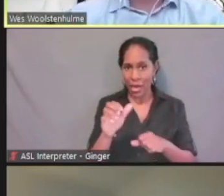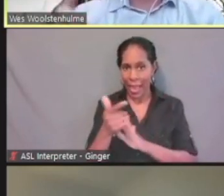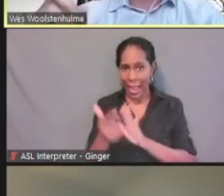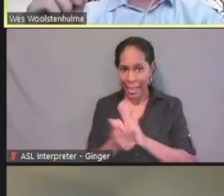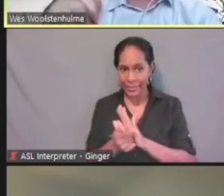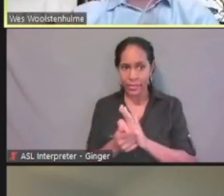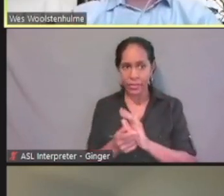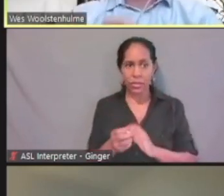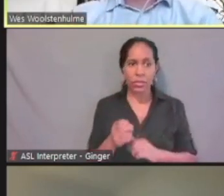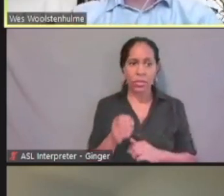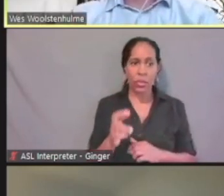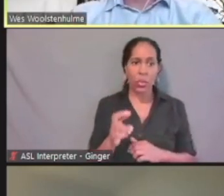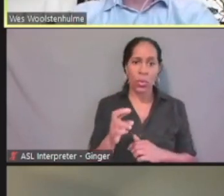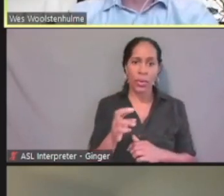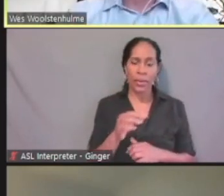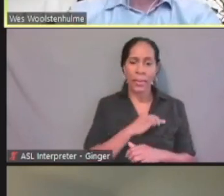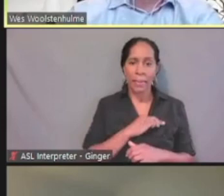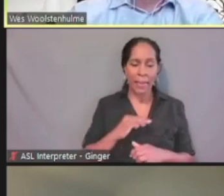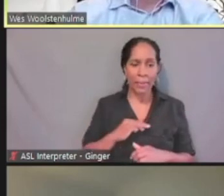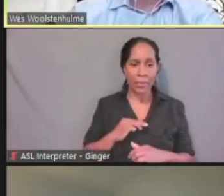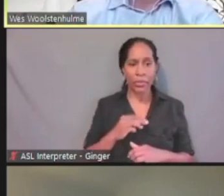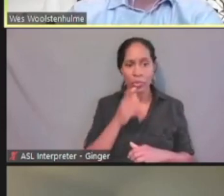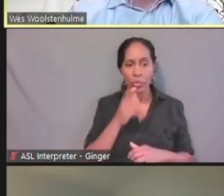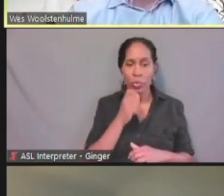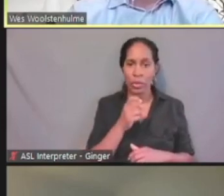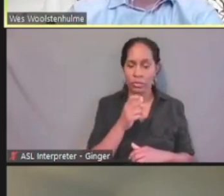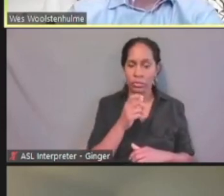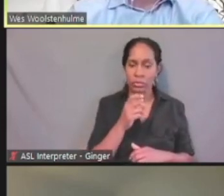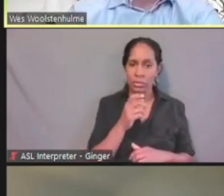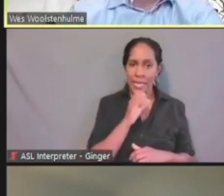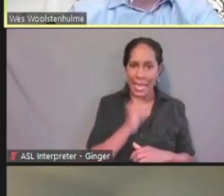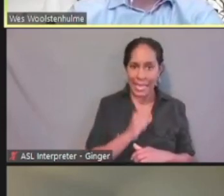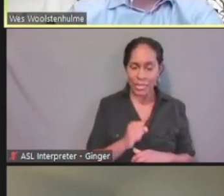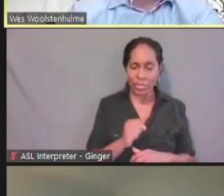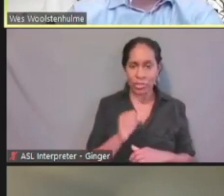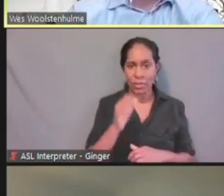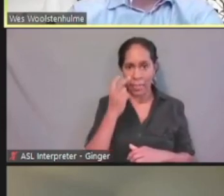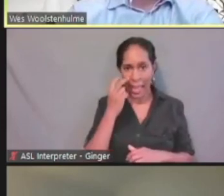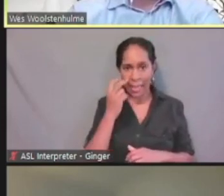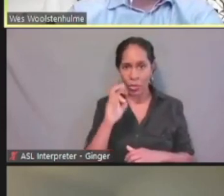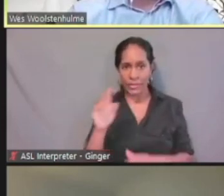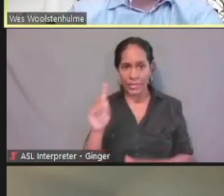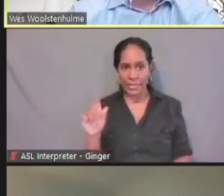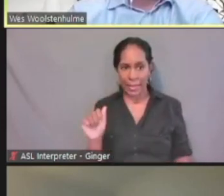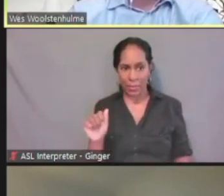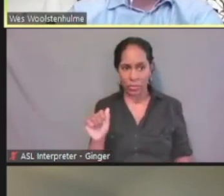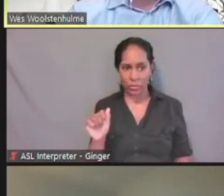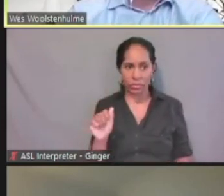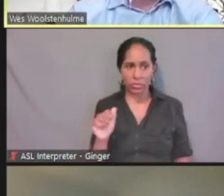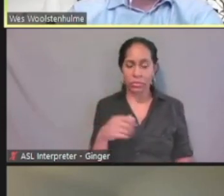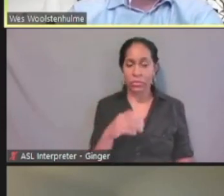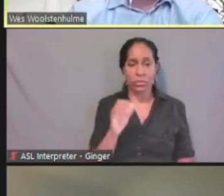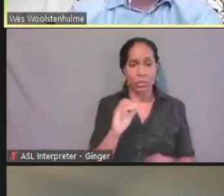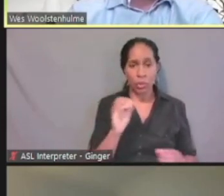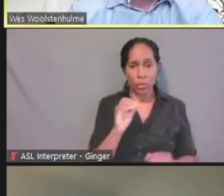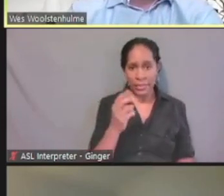that might be age, blind or disabled? For ours we're gonna say nobody's blind, nobody's disabled,